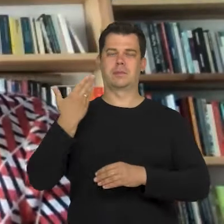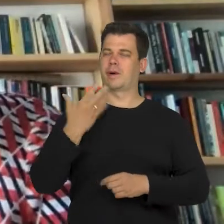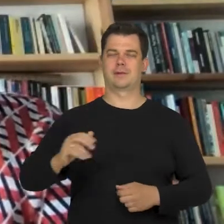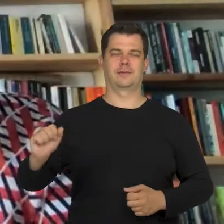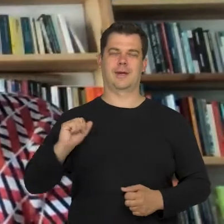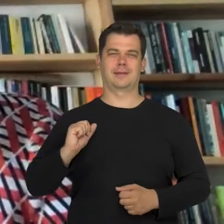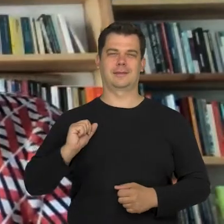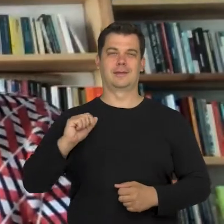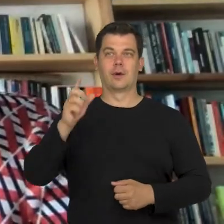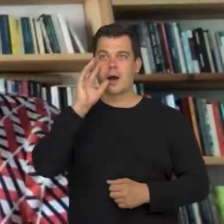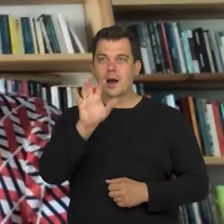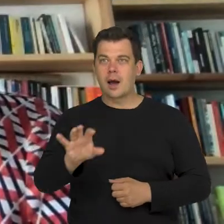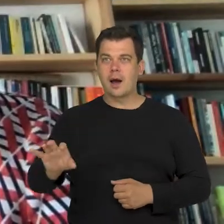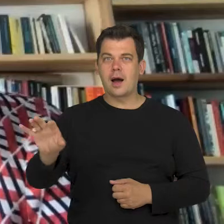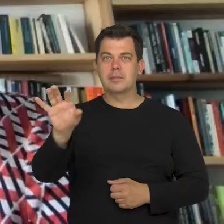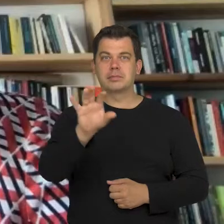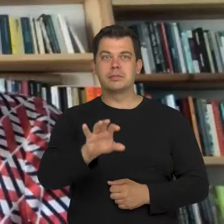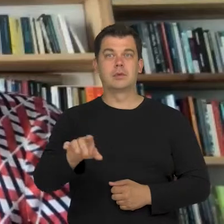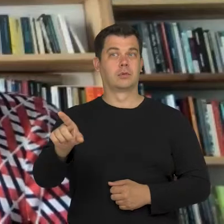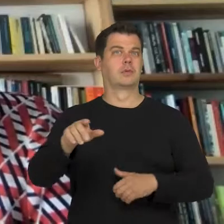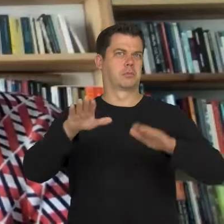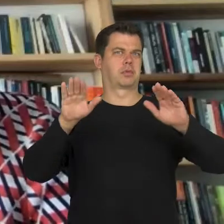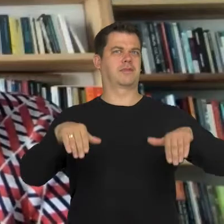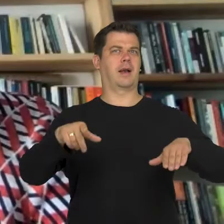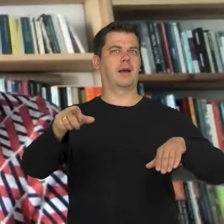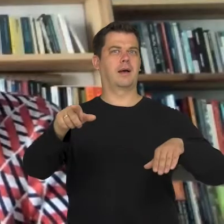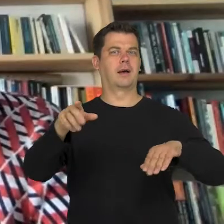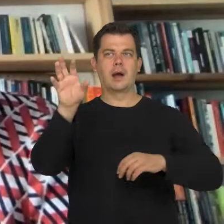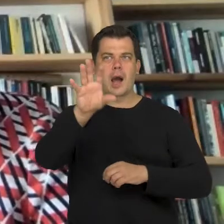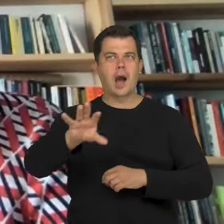that staring was allowed that one is encouraged to it